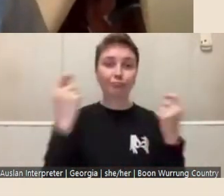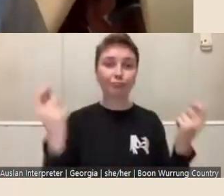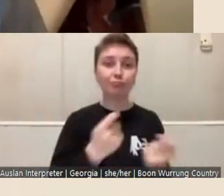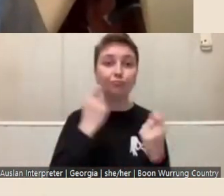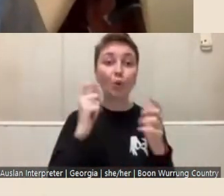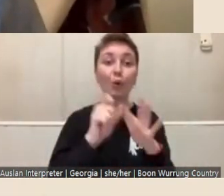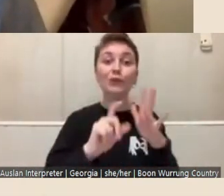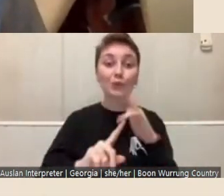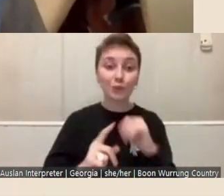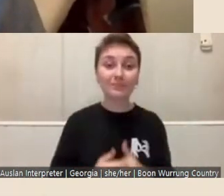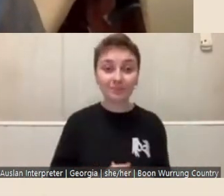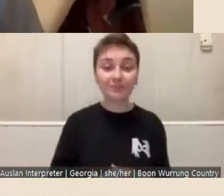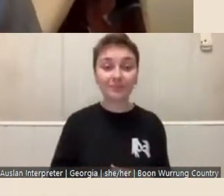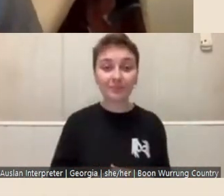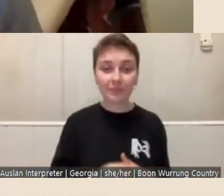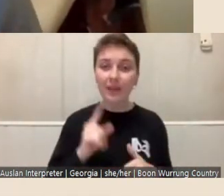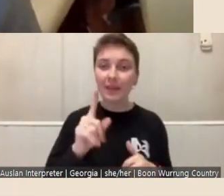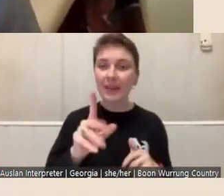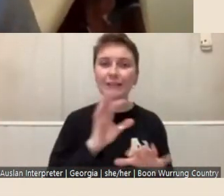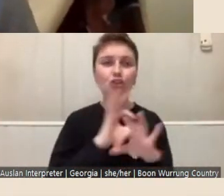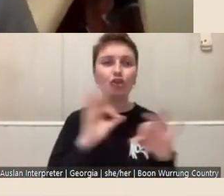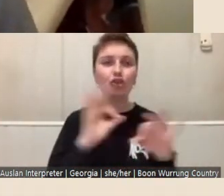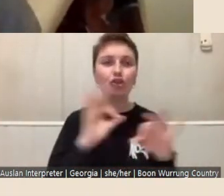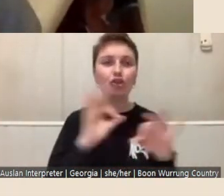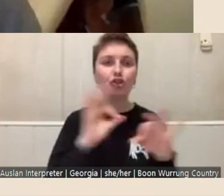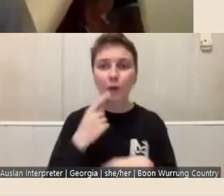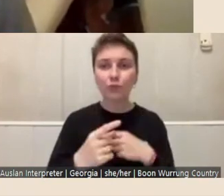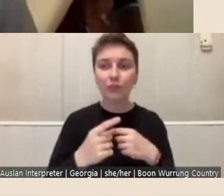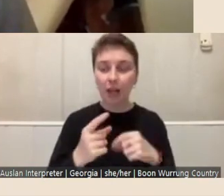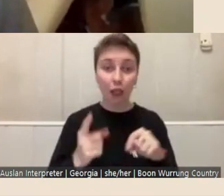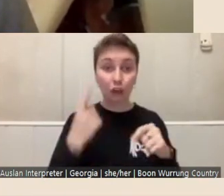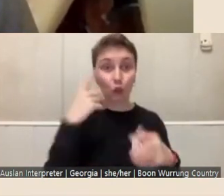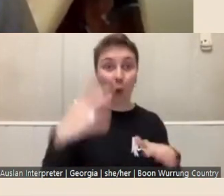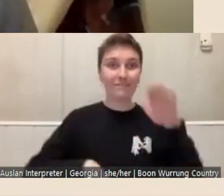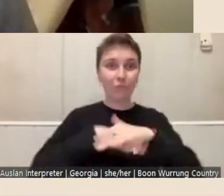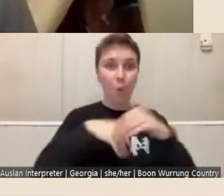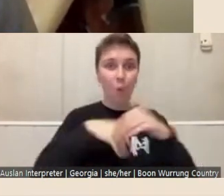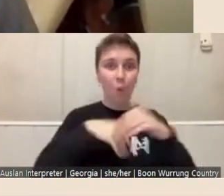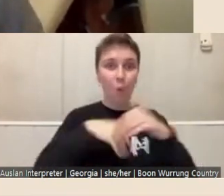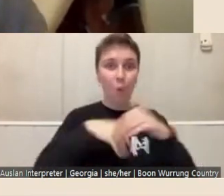and that's not about sort of any fully formed piece of work, it's really about us being able to